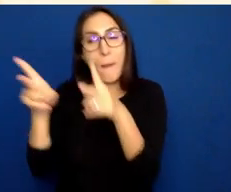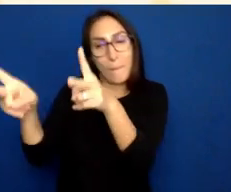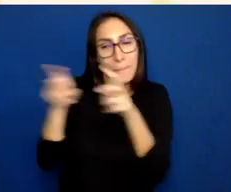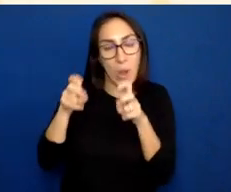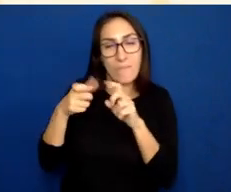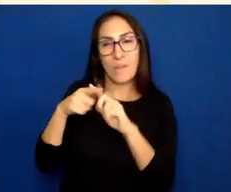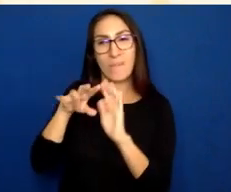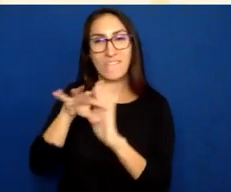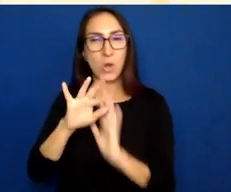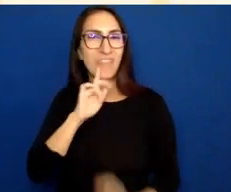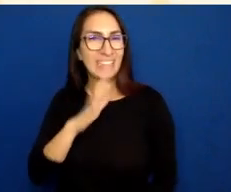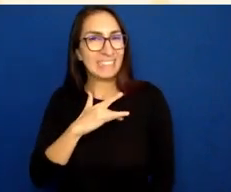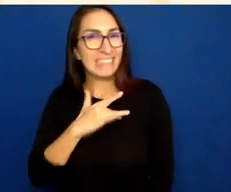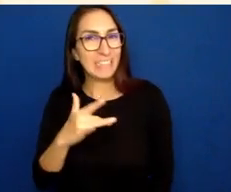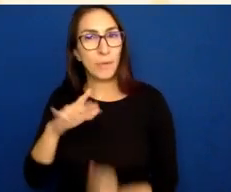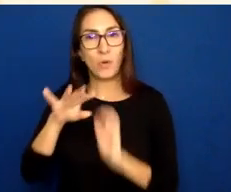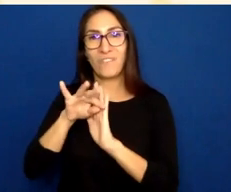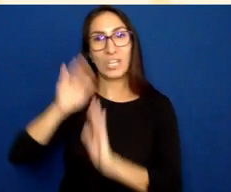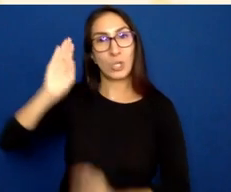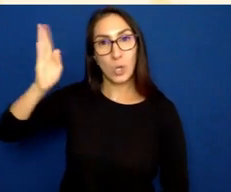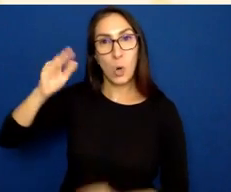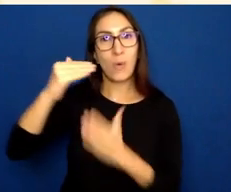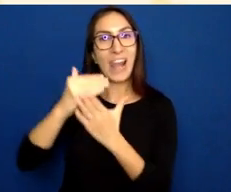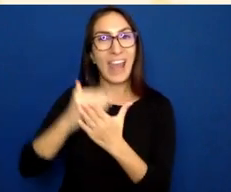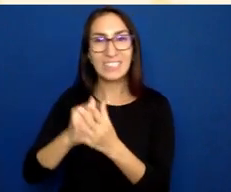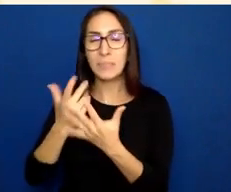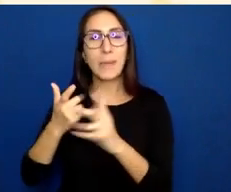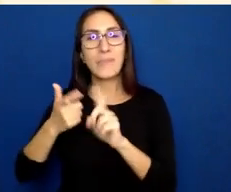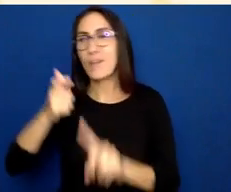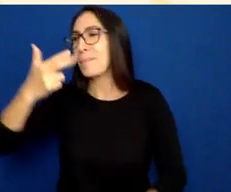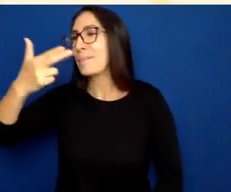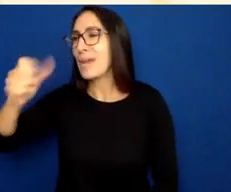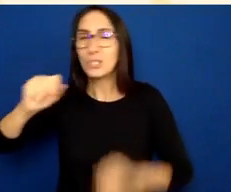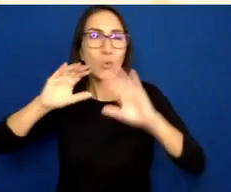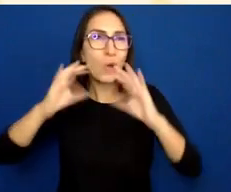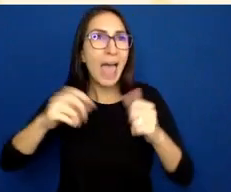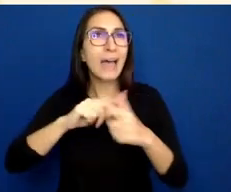whether it's something that's being shared from a high school classroom or a webinar that we've recorded.